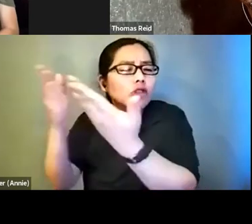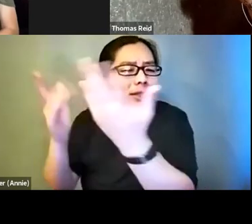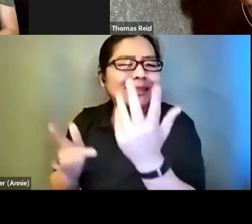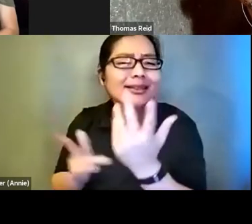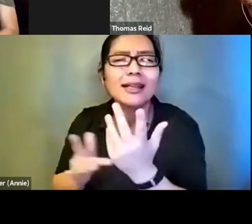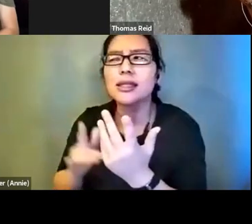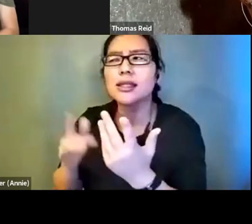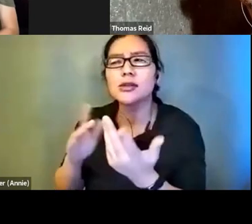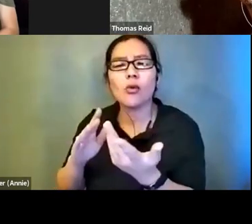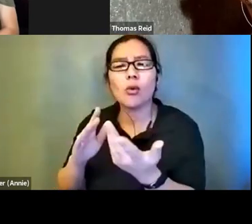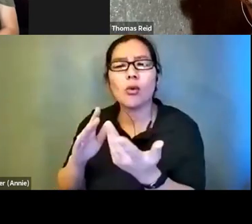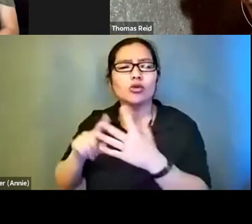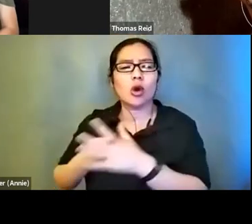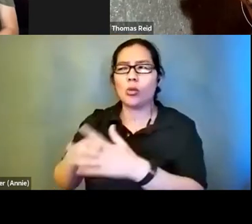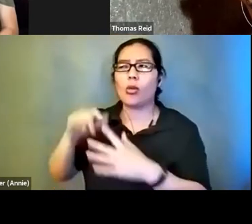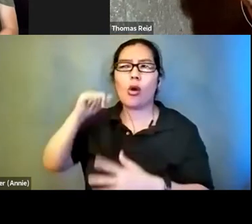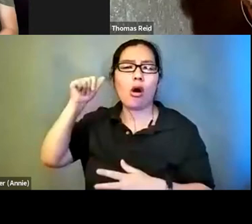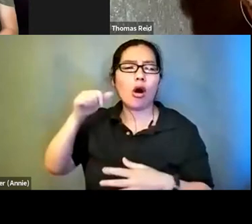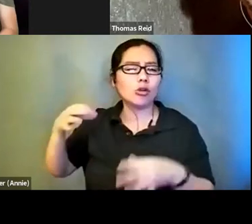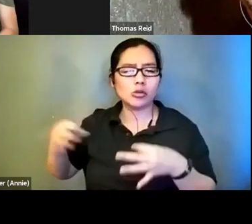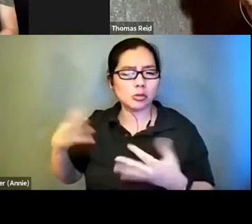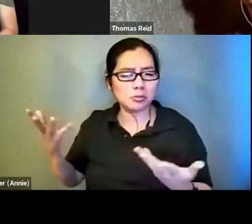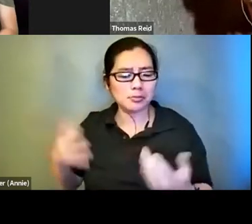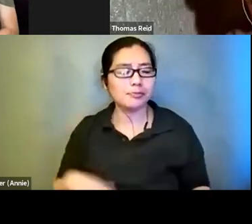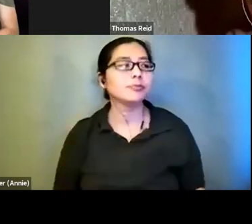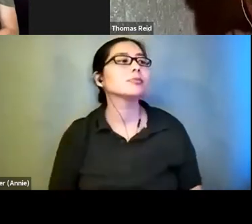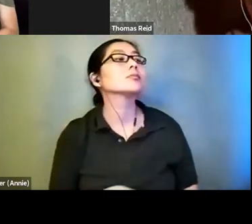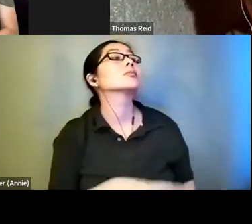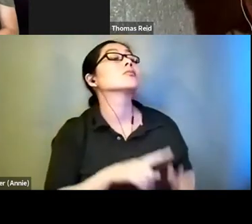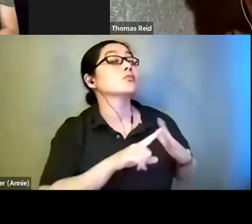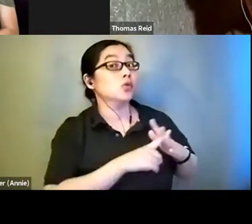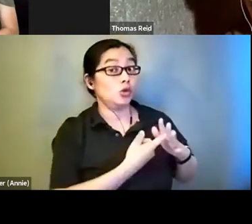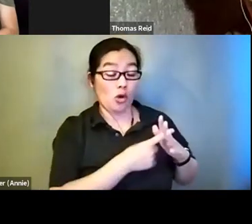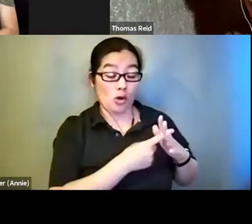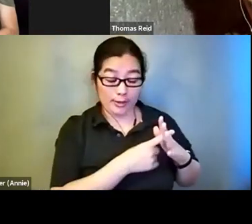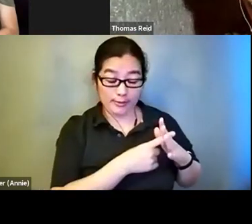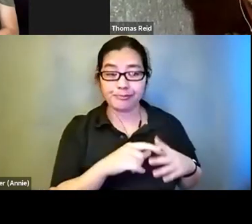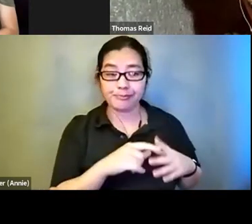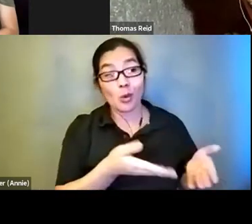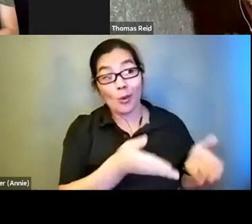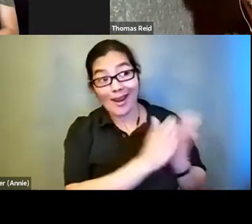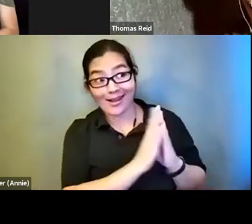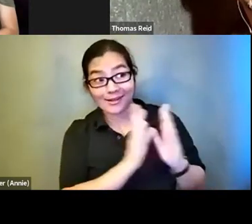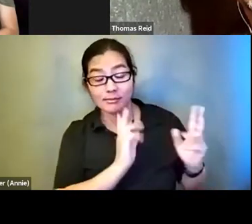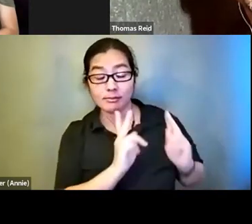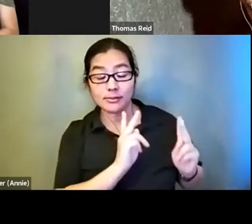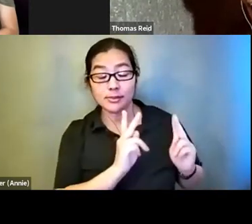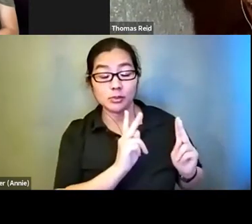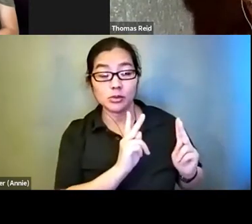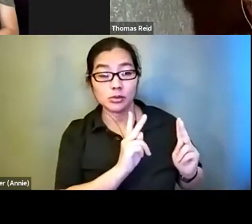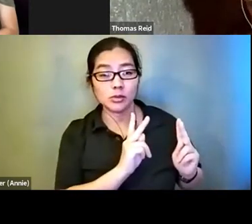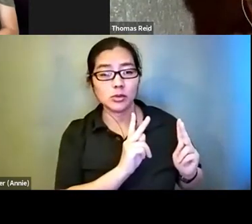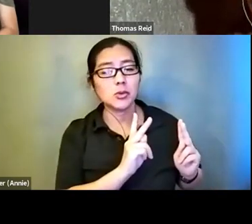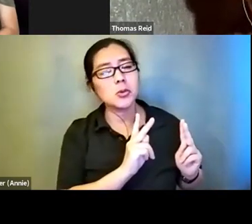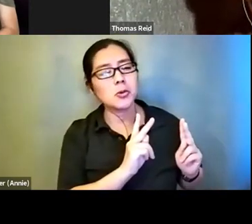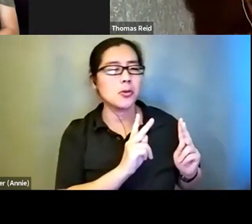started? Charity Pit cher-Cooper: For getting started, one, we ask people to pick things that are manageabl